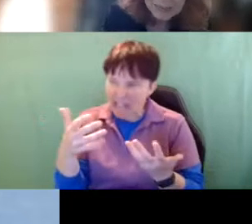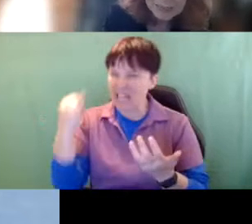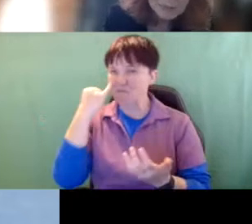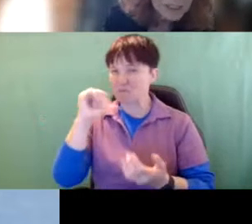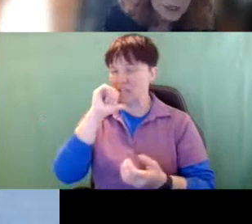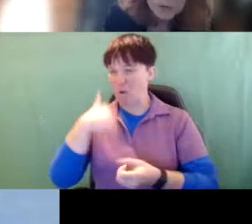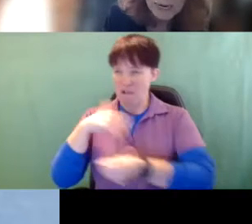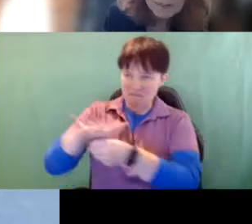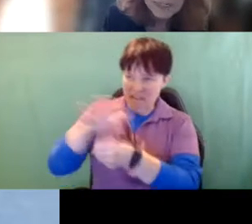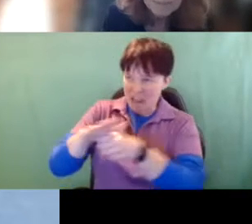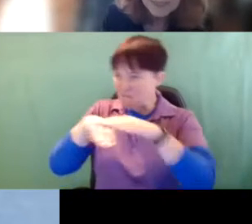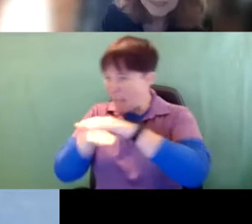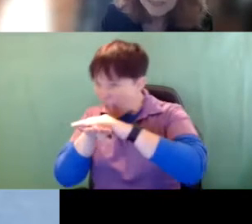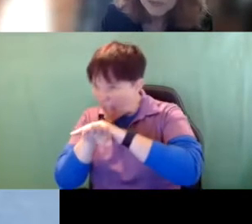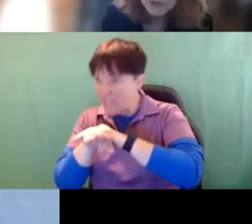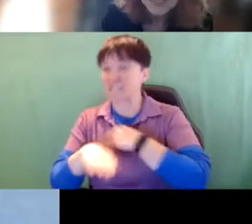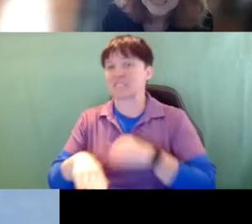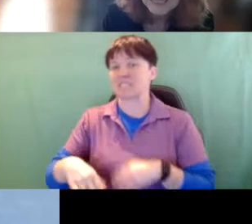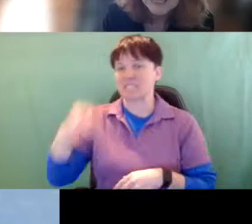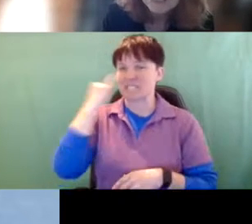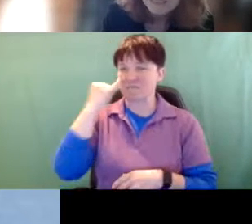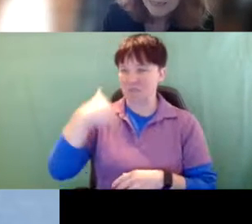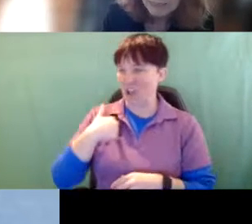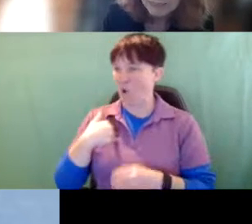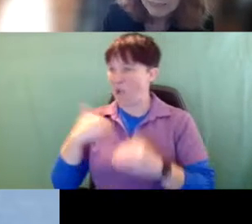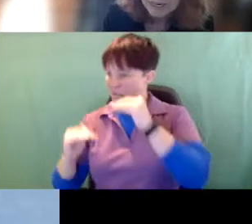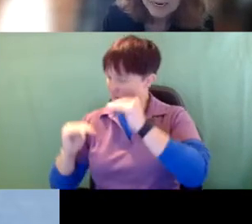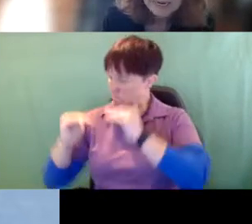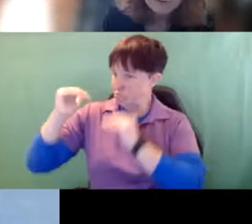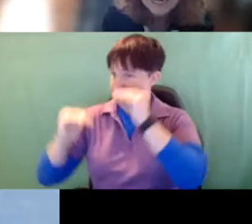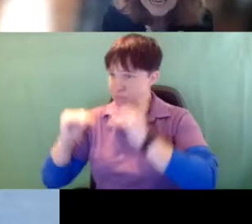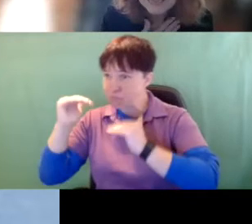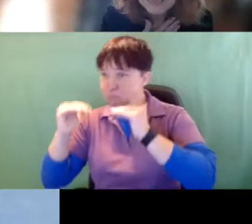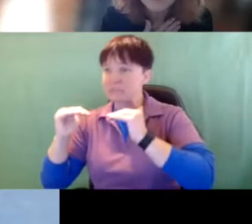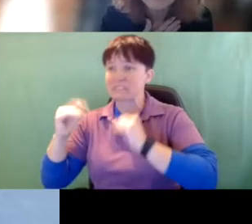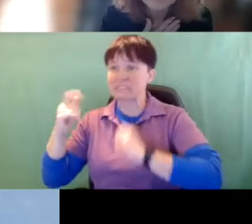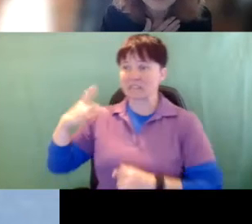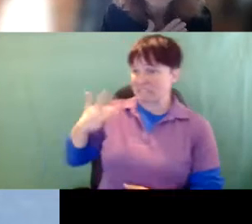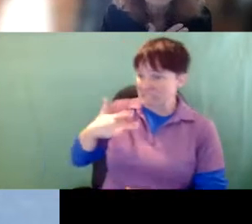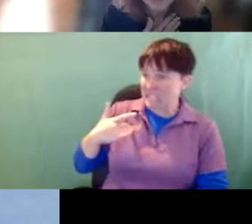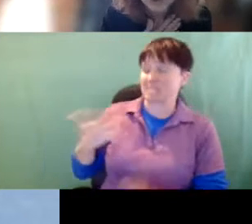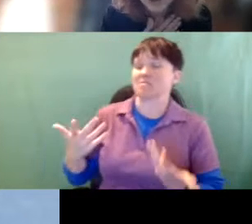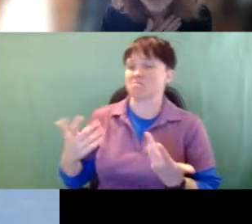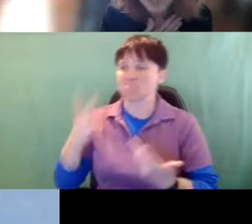If we don't have a compensatory distance sense. If we can't say to ourselves I'm sure that